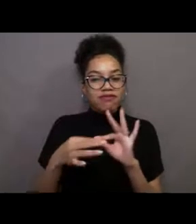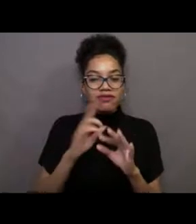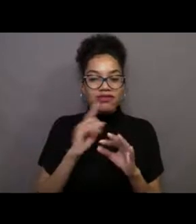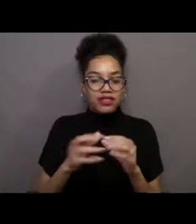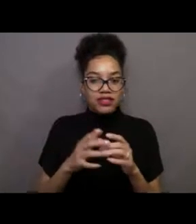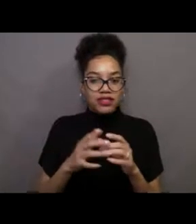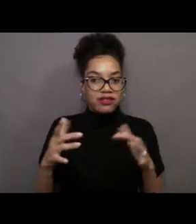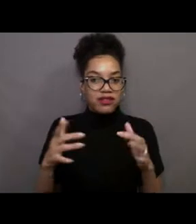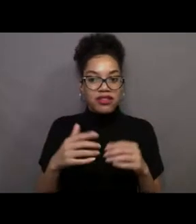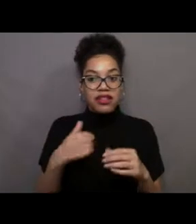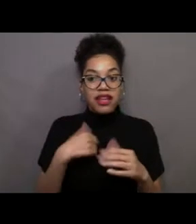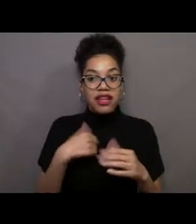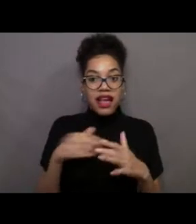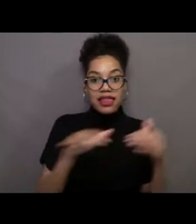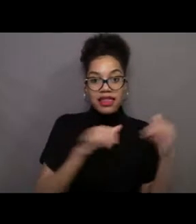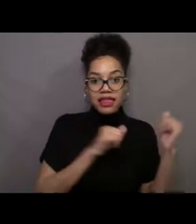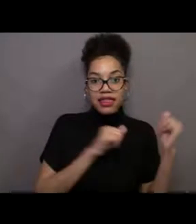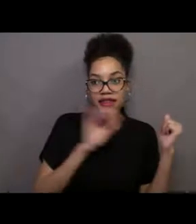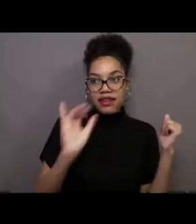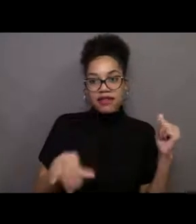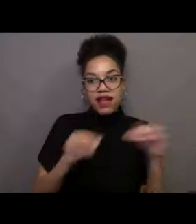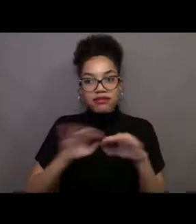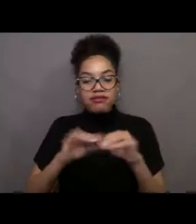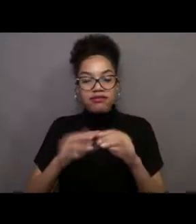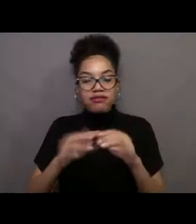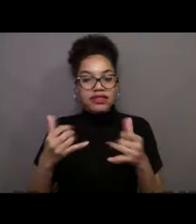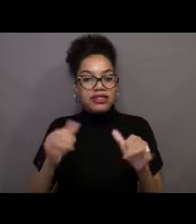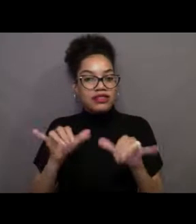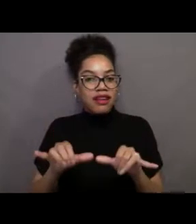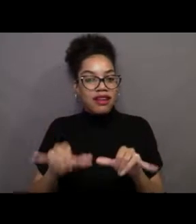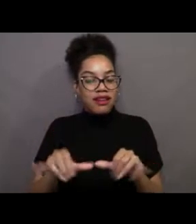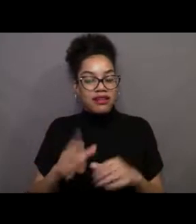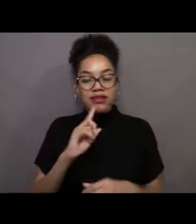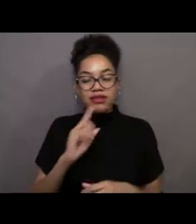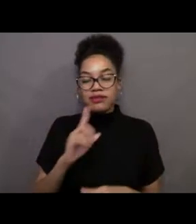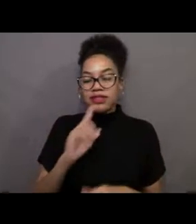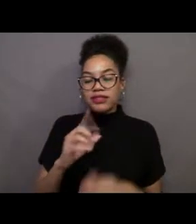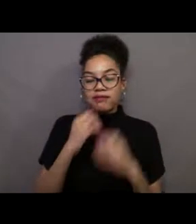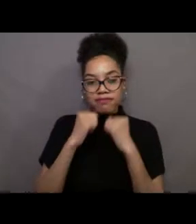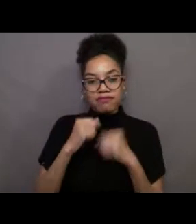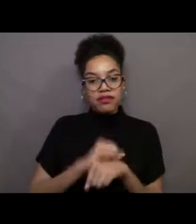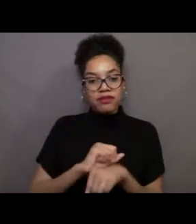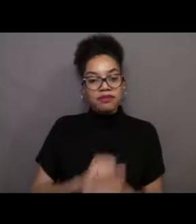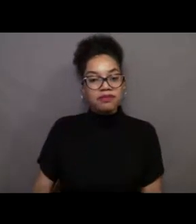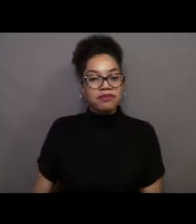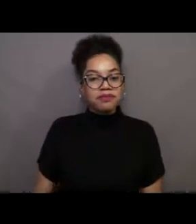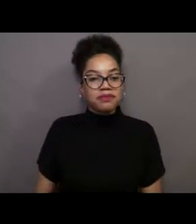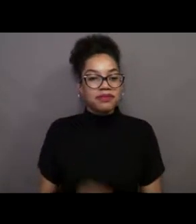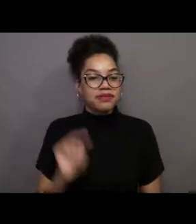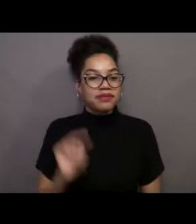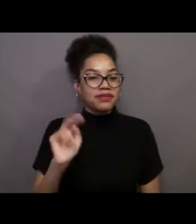and that's probably the most satisfying and favorite part of the job. Great. And Nick, what about you?